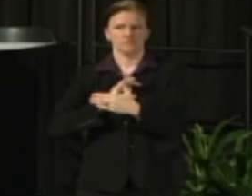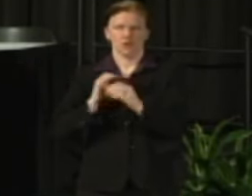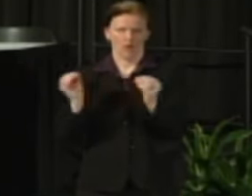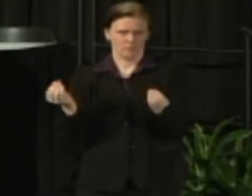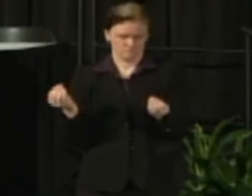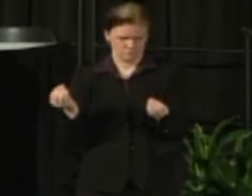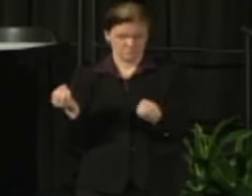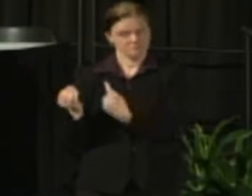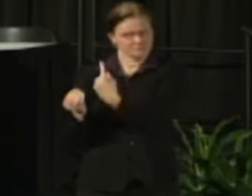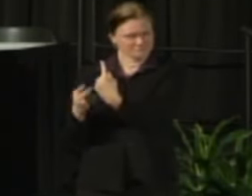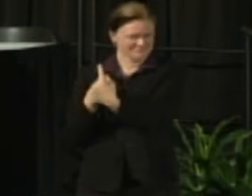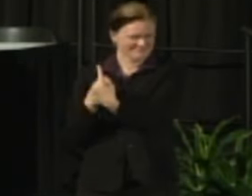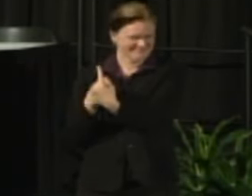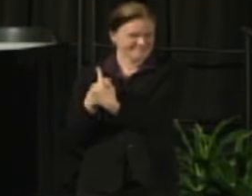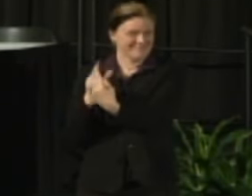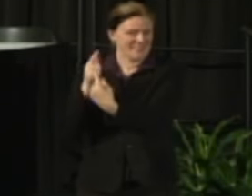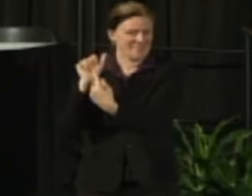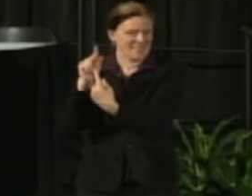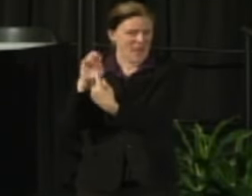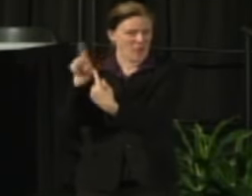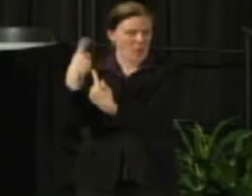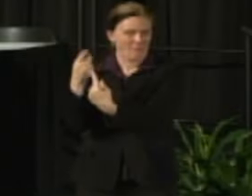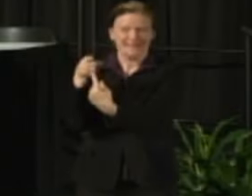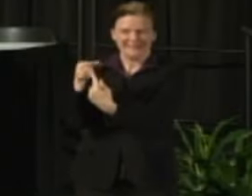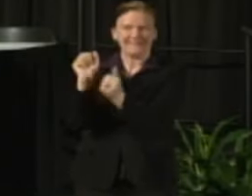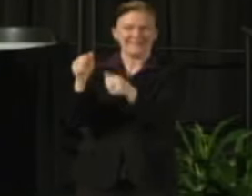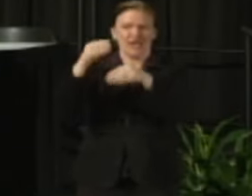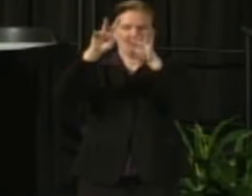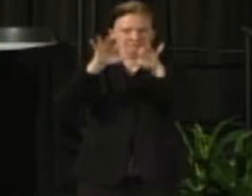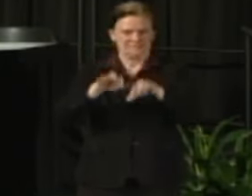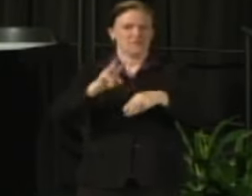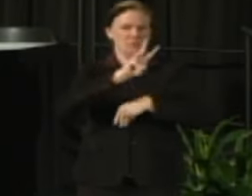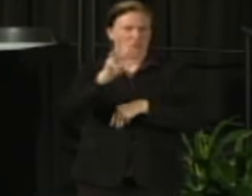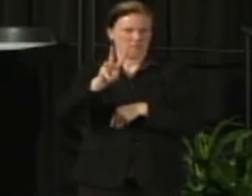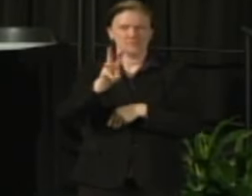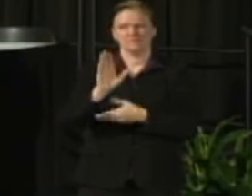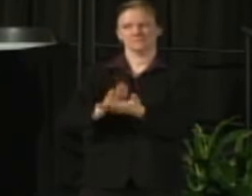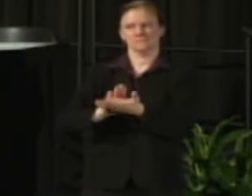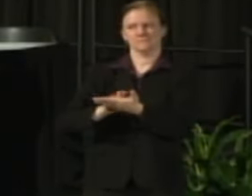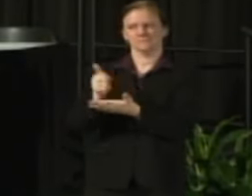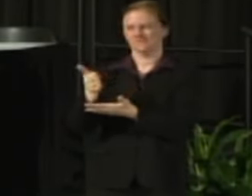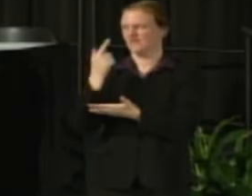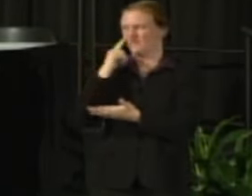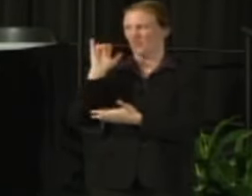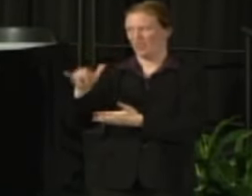that he's been to be able to do this so we all owe him a debt of gratitude for that. We're working .